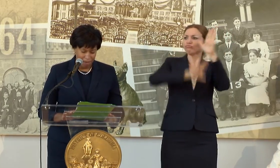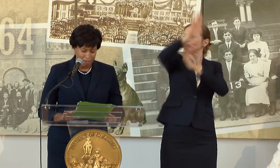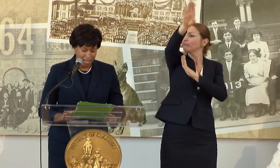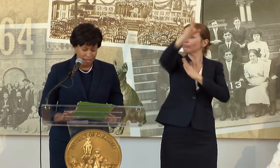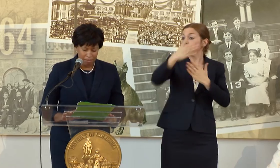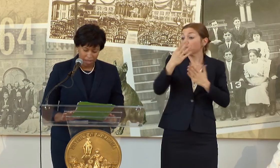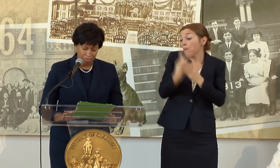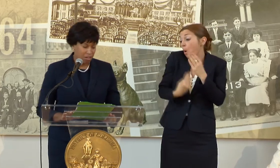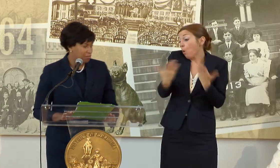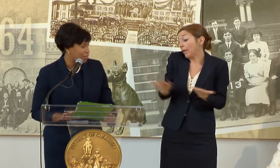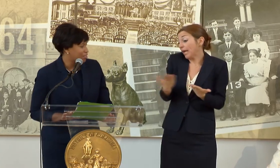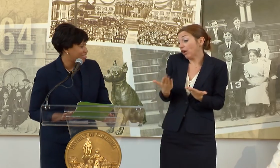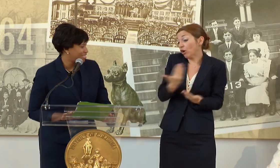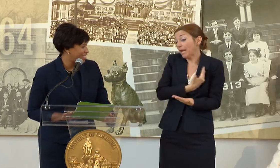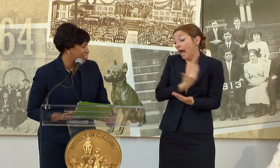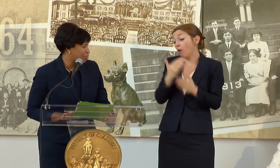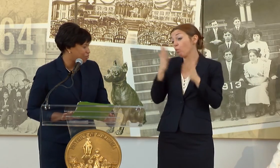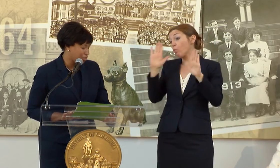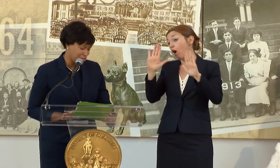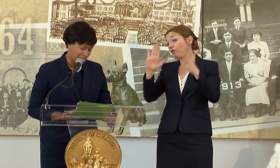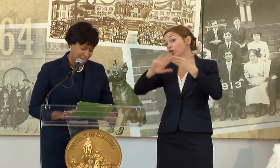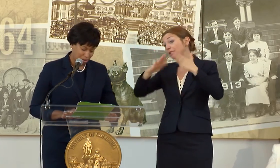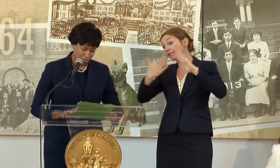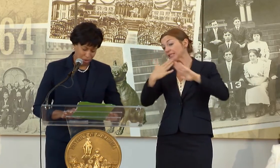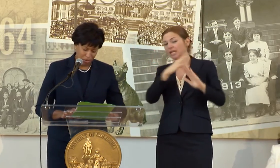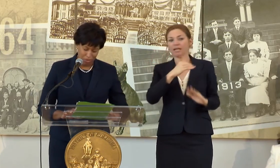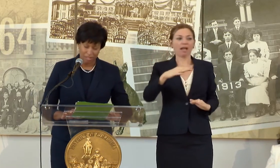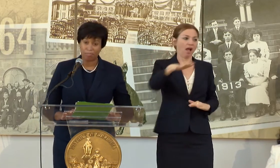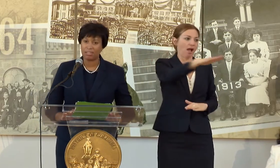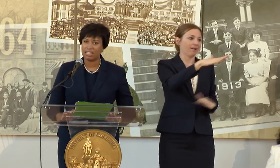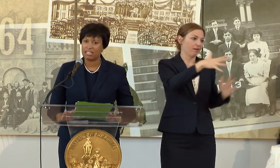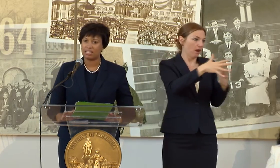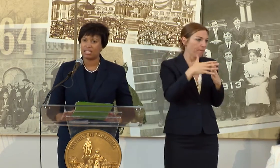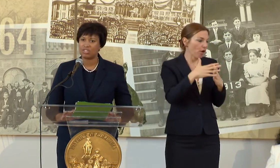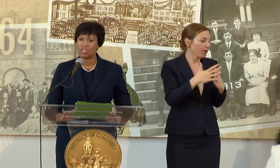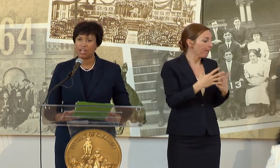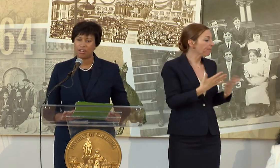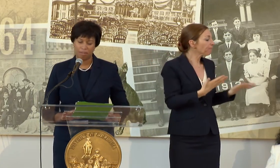MADAM PROVOST, THANK YOU FOR YOUR KIND WORDS AND PLEASE SHARE